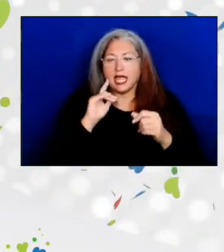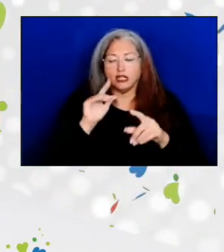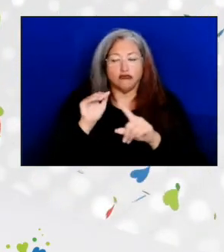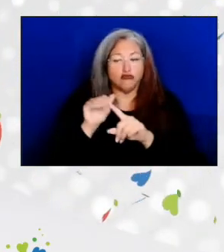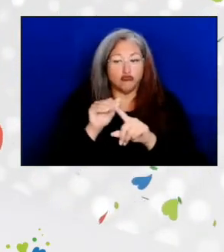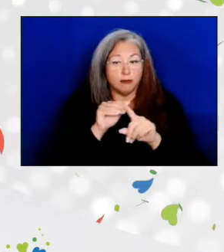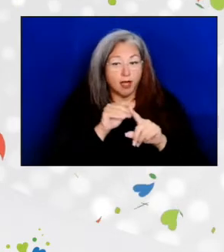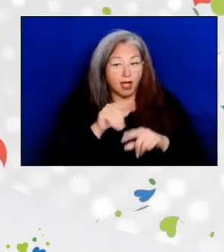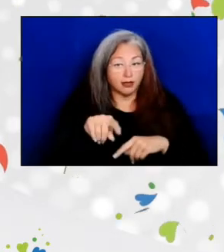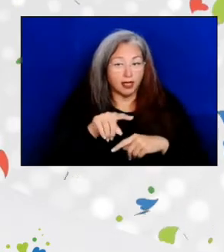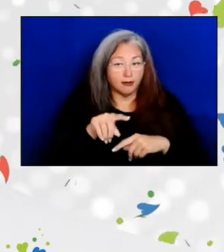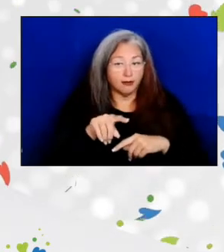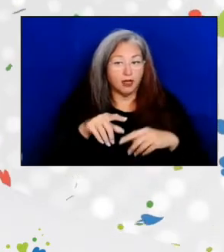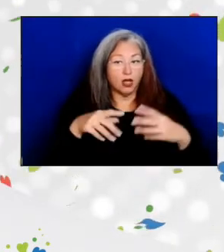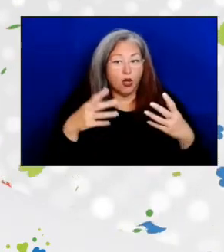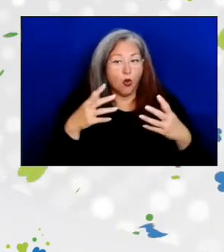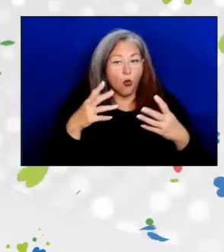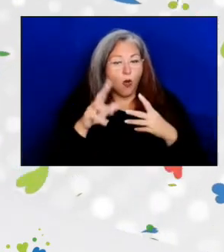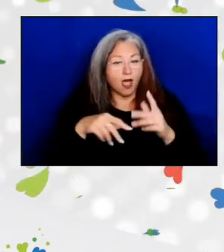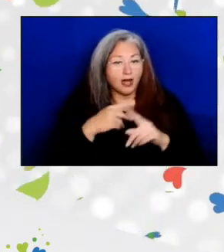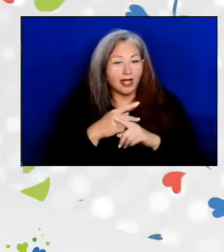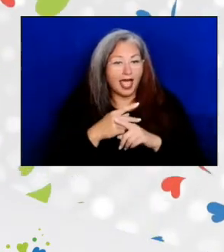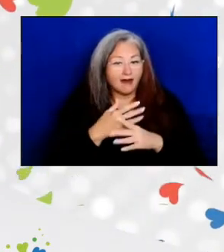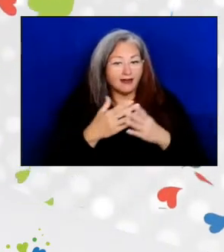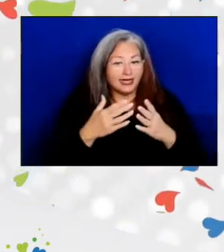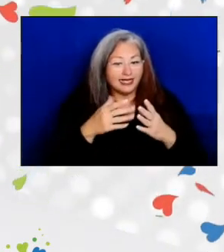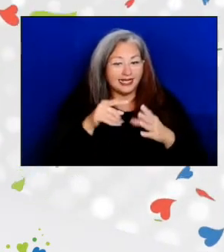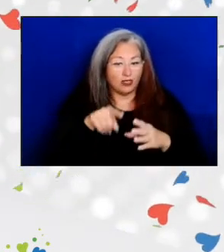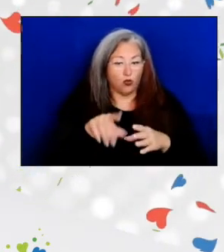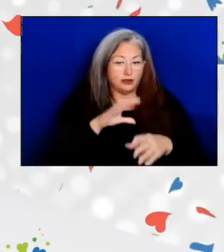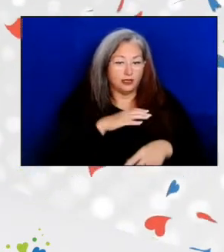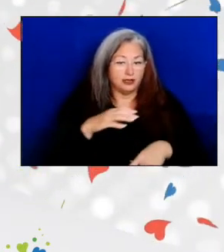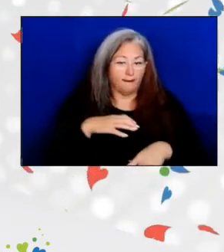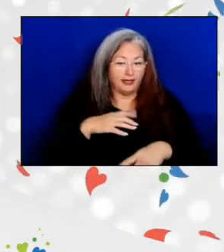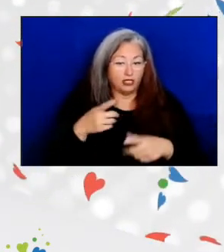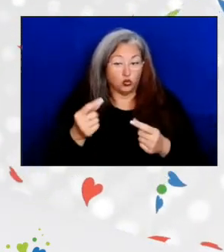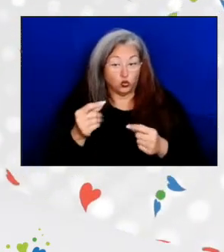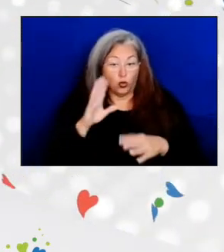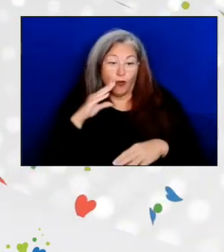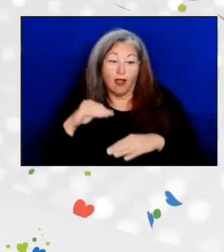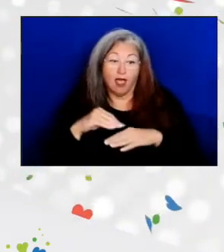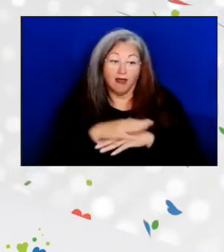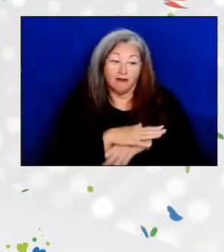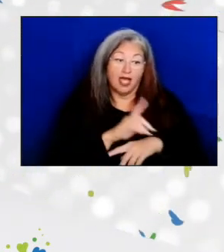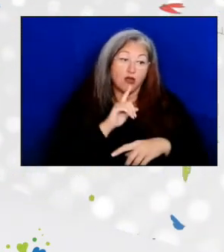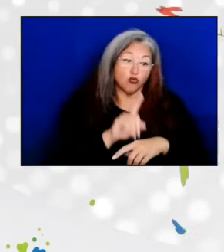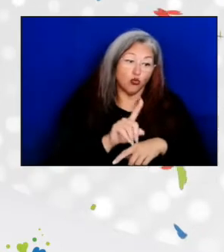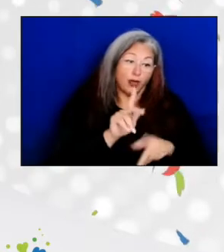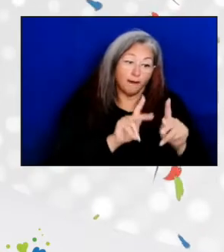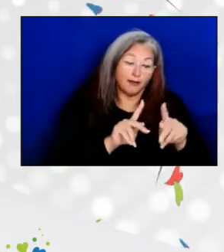what the kinds of things they did in those committees affected real practice and real people in the community.